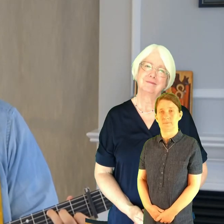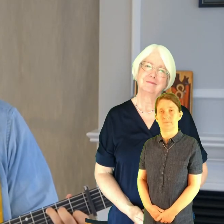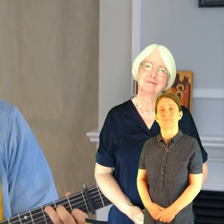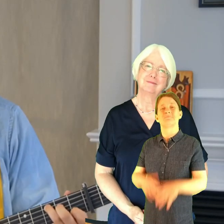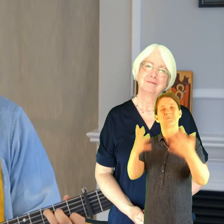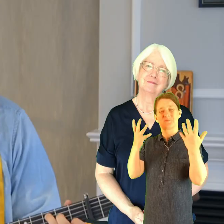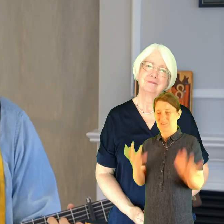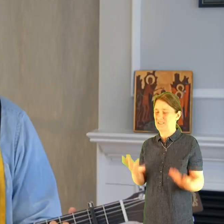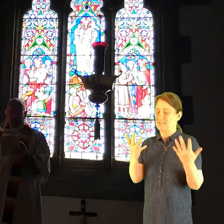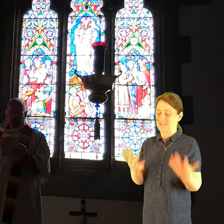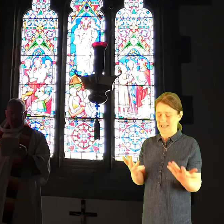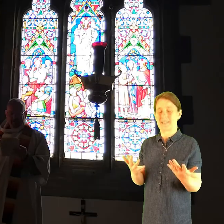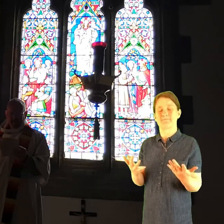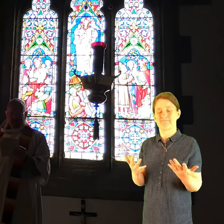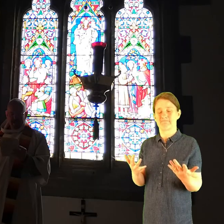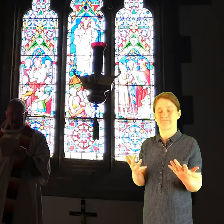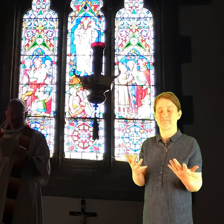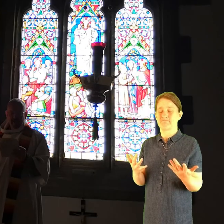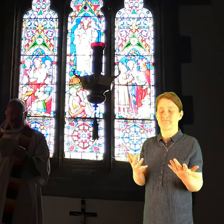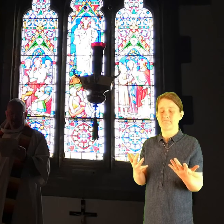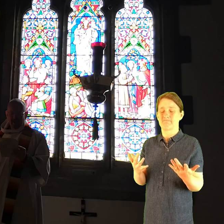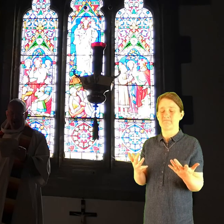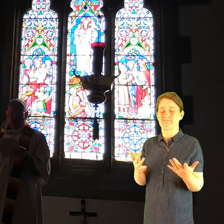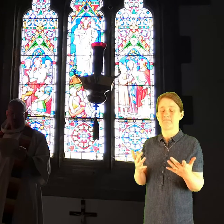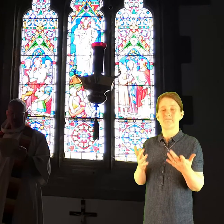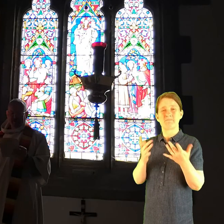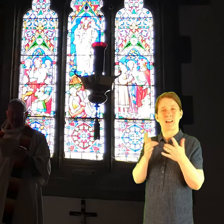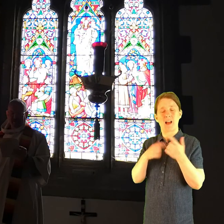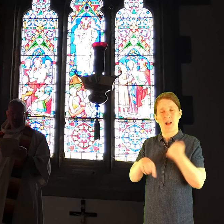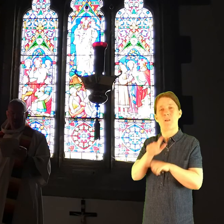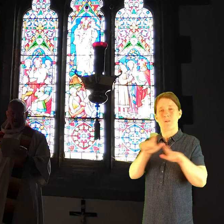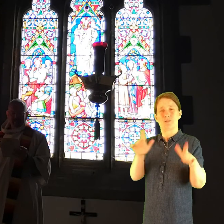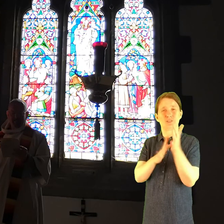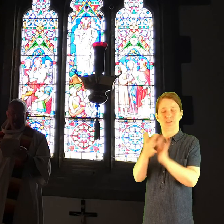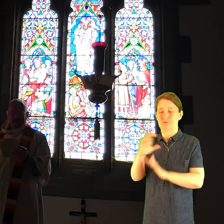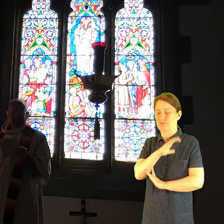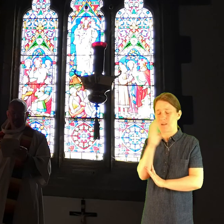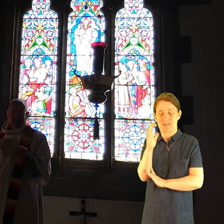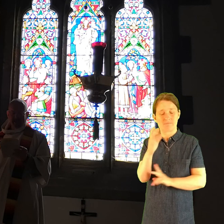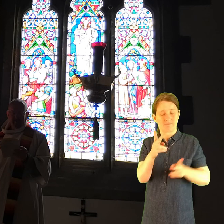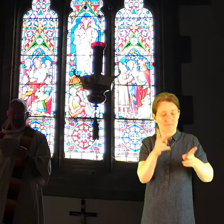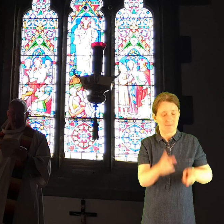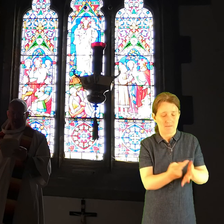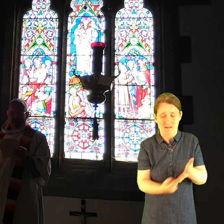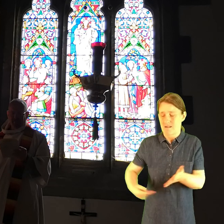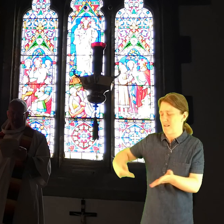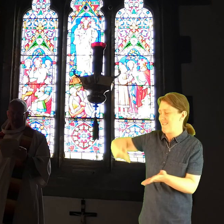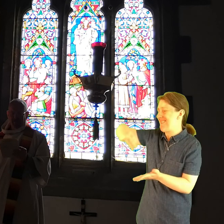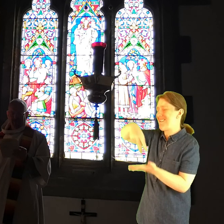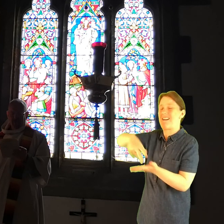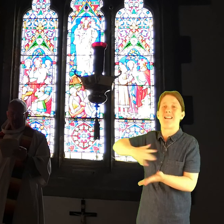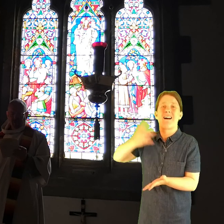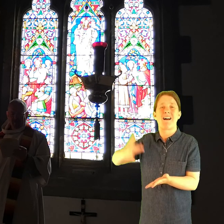this is the day when our Lord Jesus Christ passed from death to life throughout the